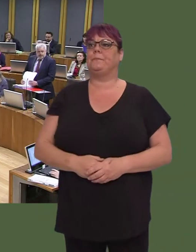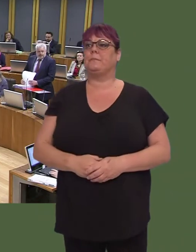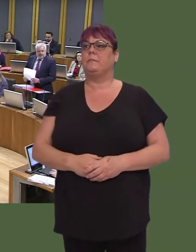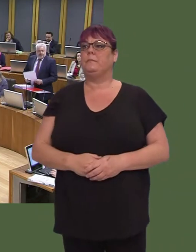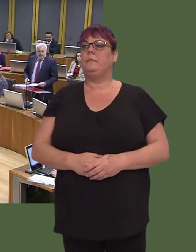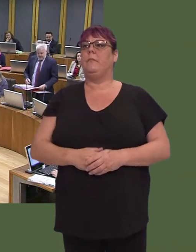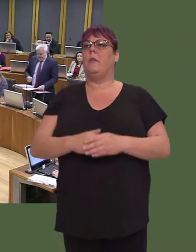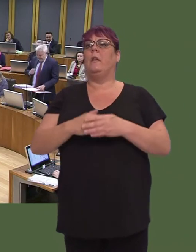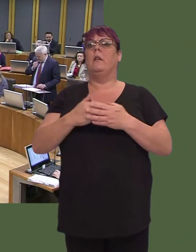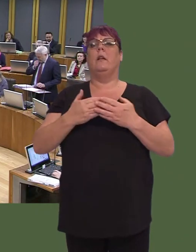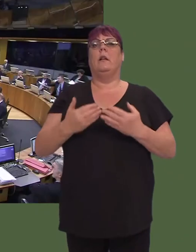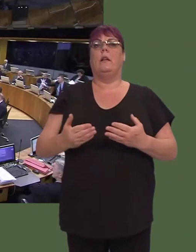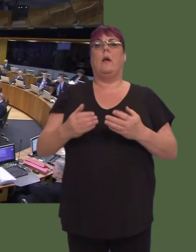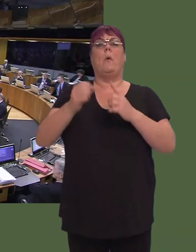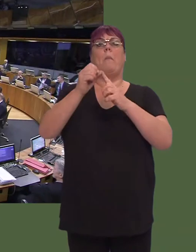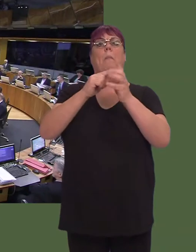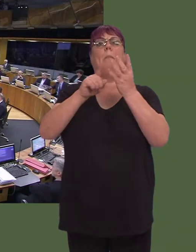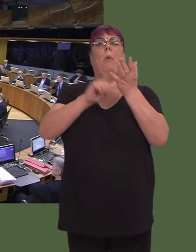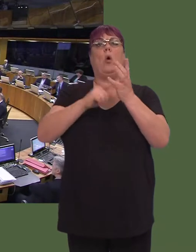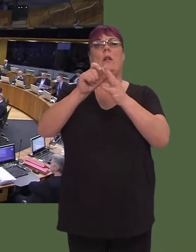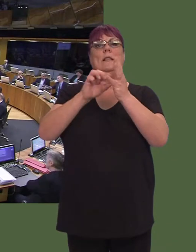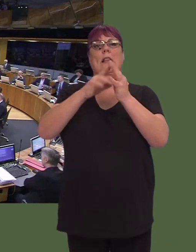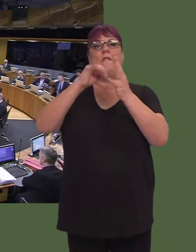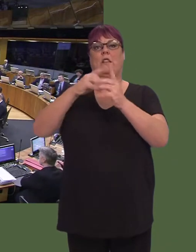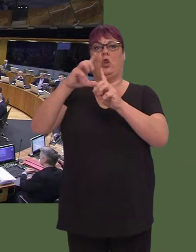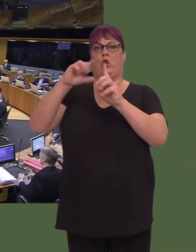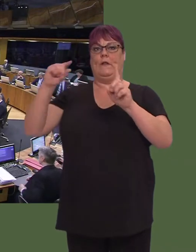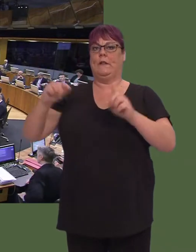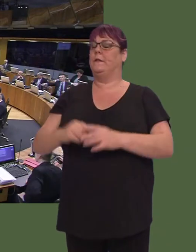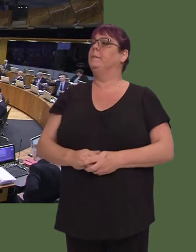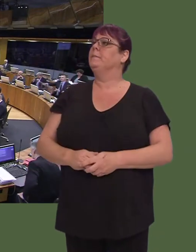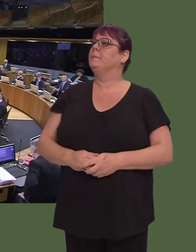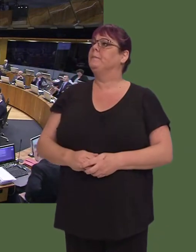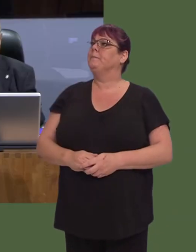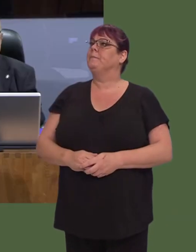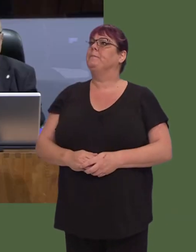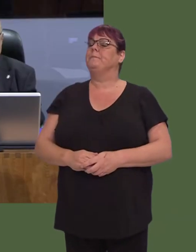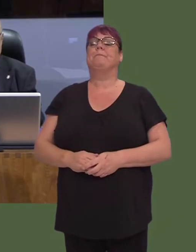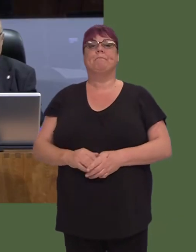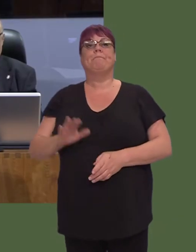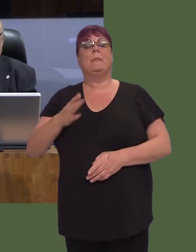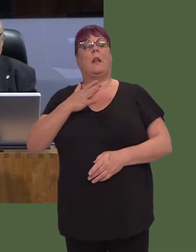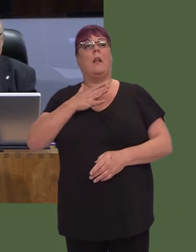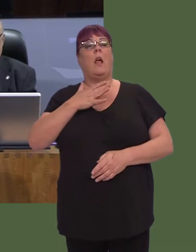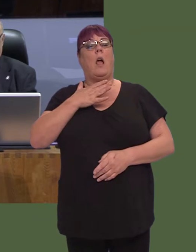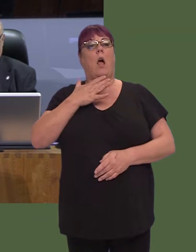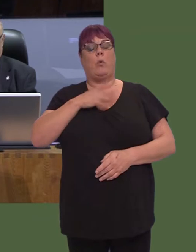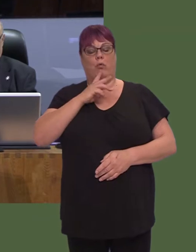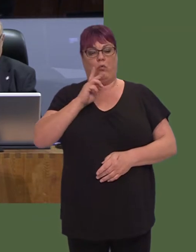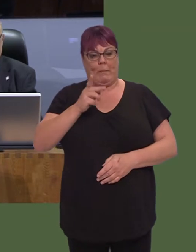Paul Davies AM: Diolch, Llywydd. Can I also associate myself with the remarks made by the leader of Plaid Cymru and send